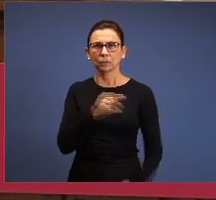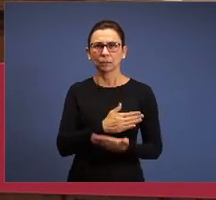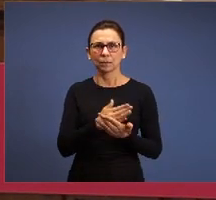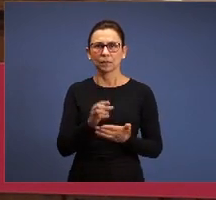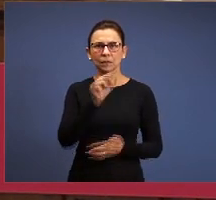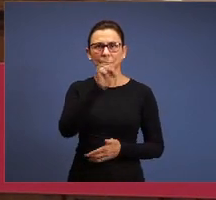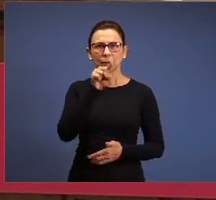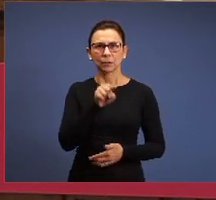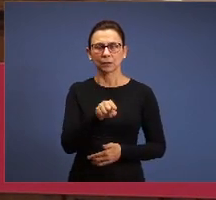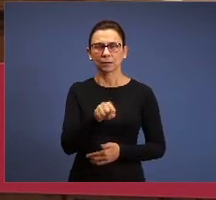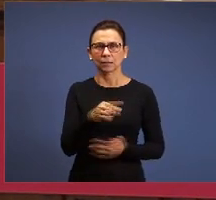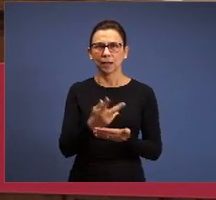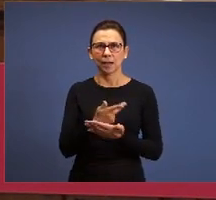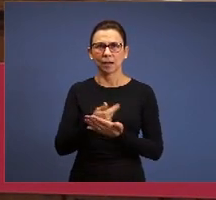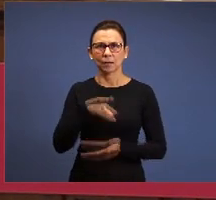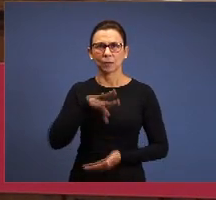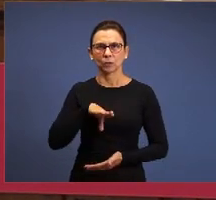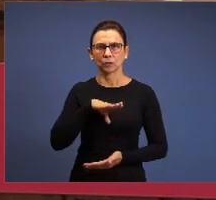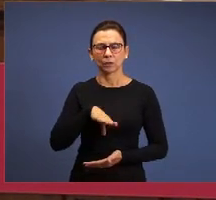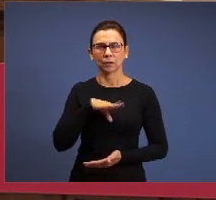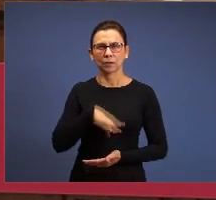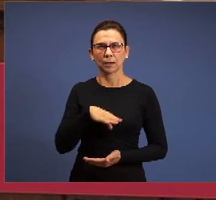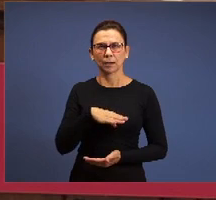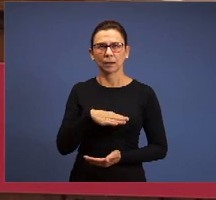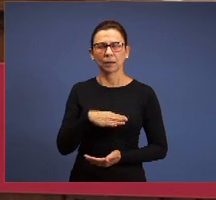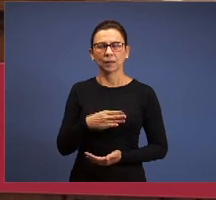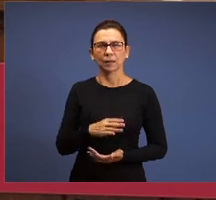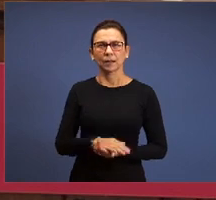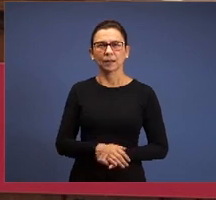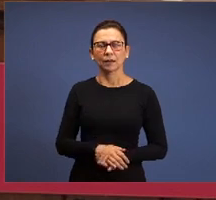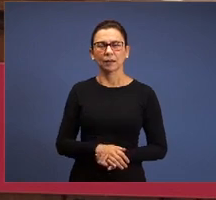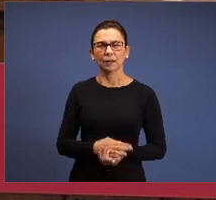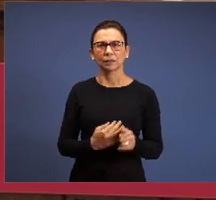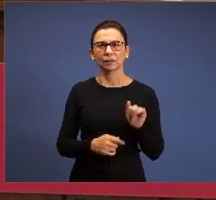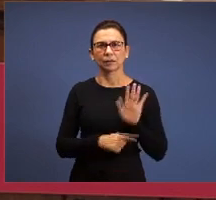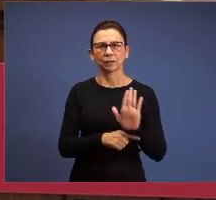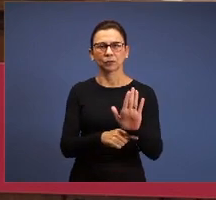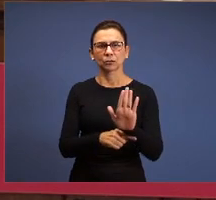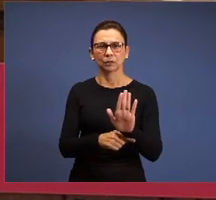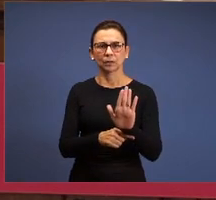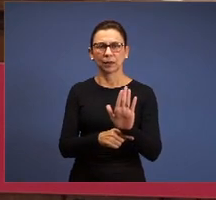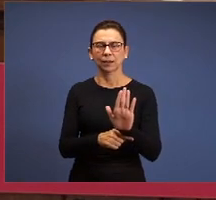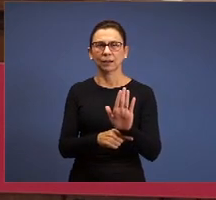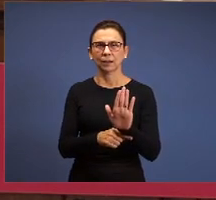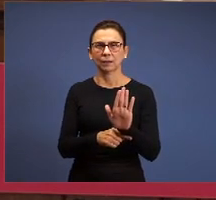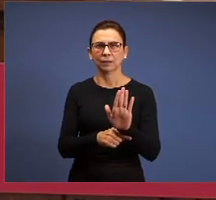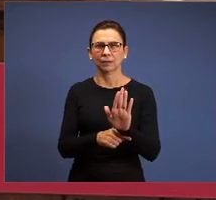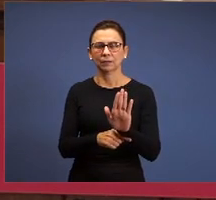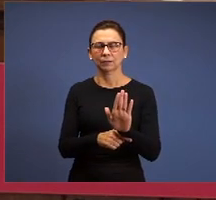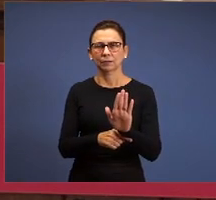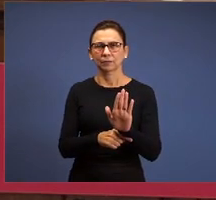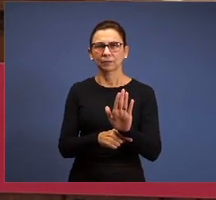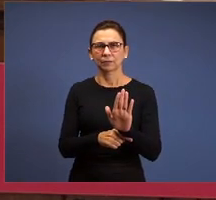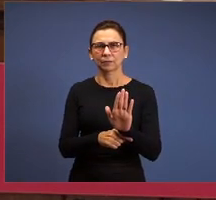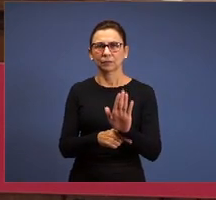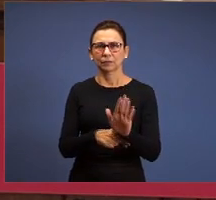it’s not a Portuguese mistake, it’s an attempt to make easy our Spanish brethren. In the execution